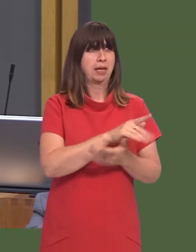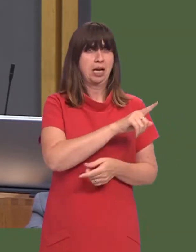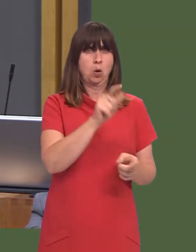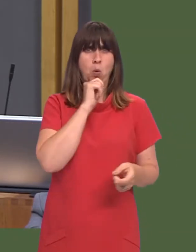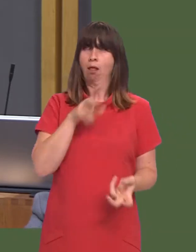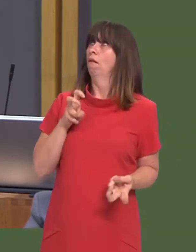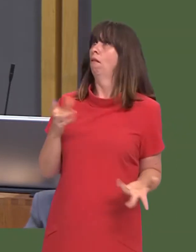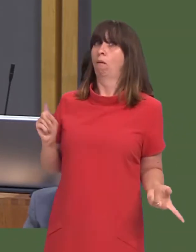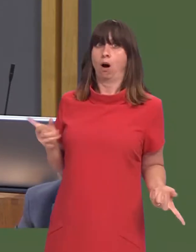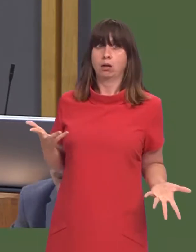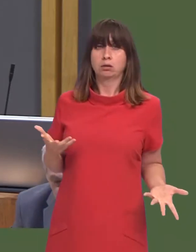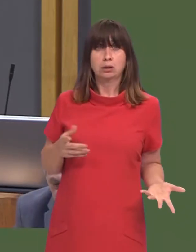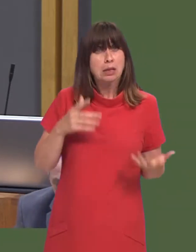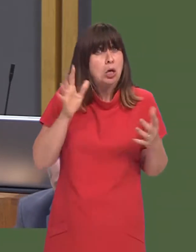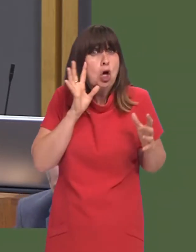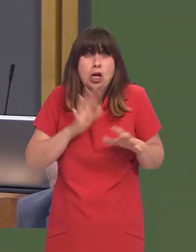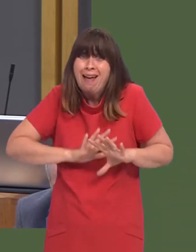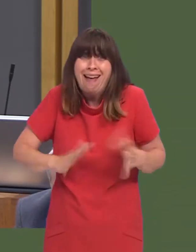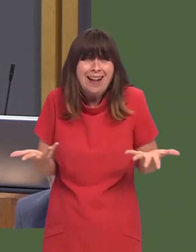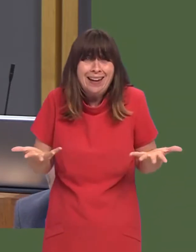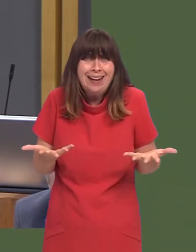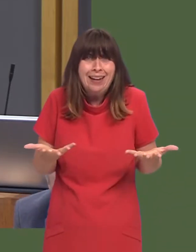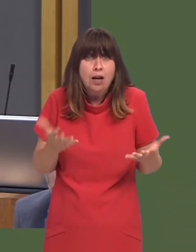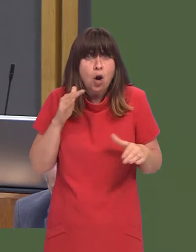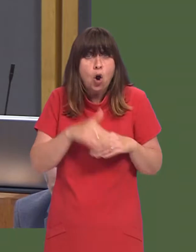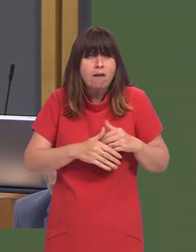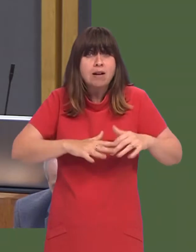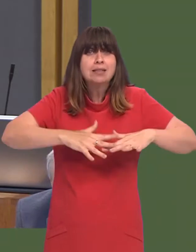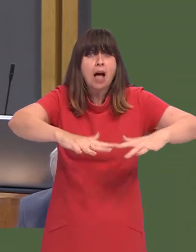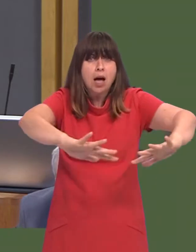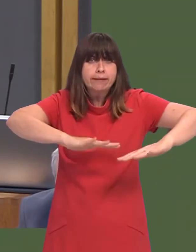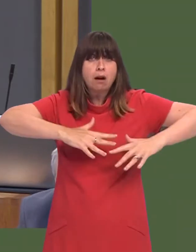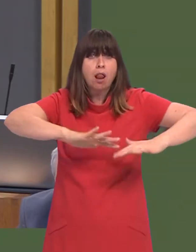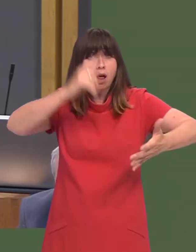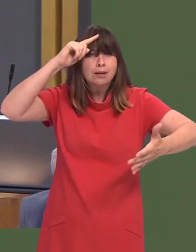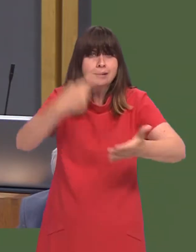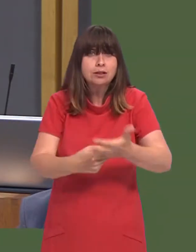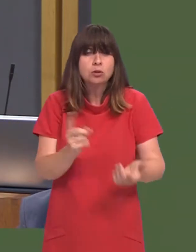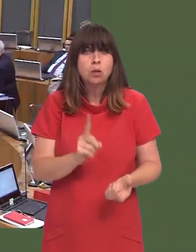and delay by the Westminster Government? And have you had any indication at all that theyíre going to make a decision on this?